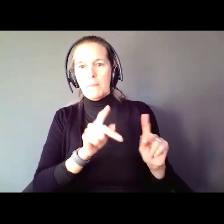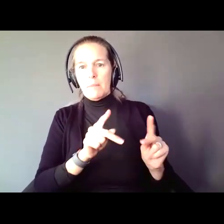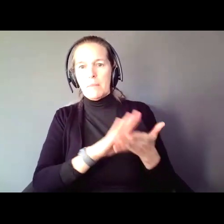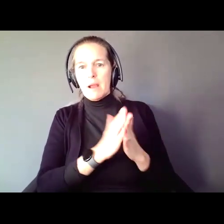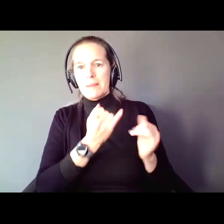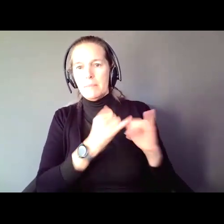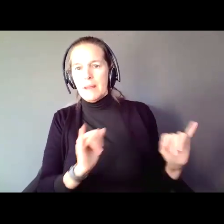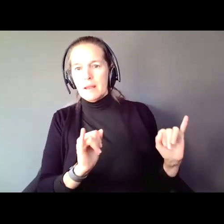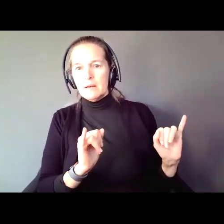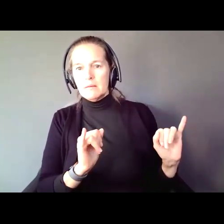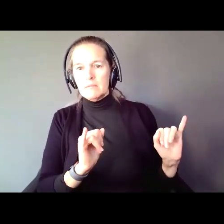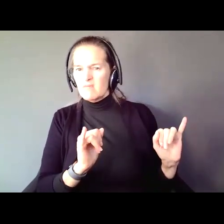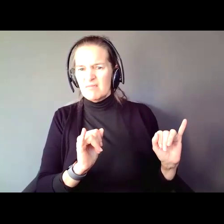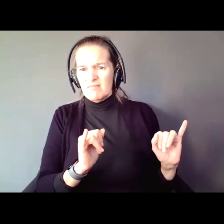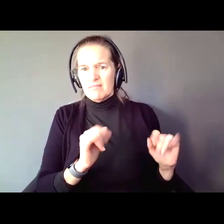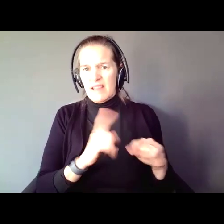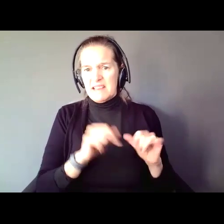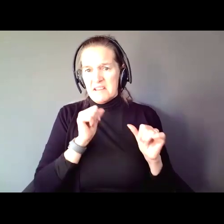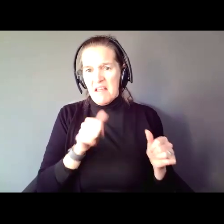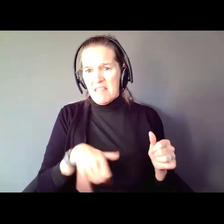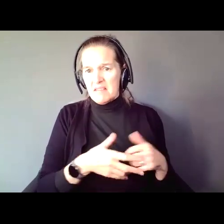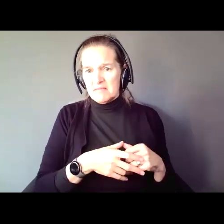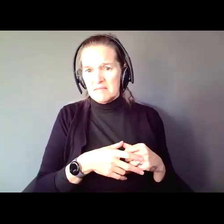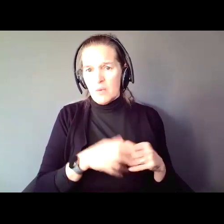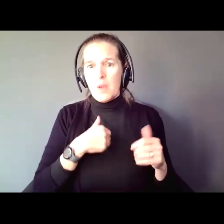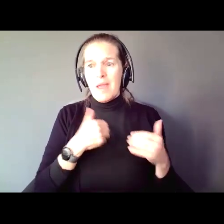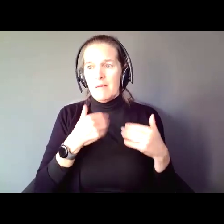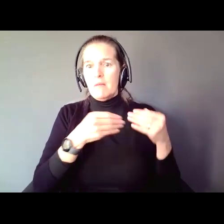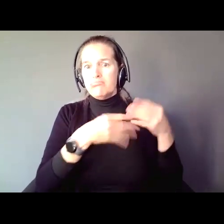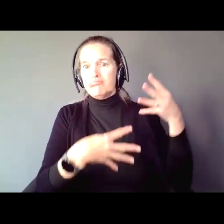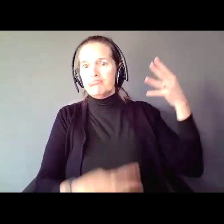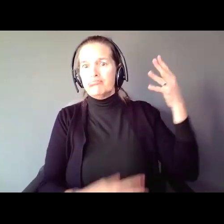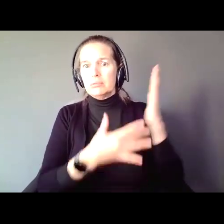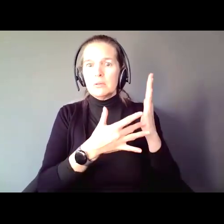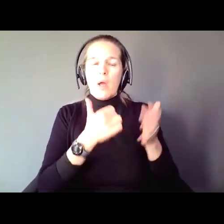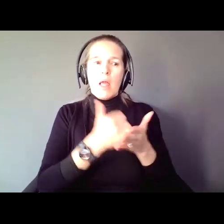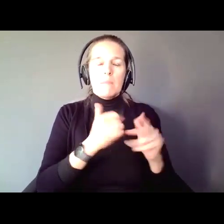right? We have more ways to help people do more things, live better, feel better,